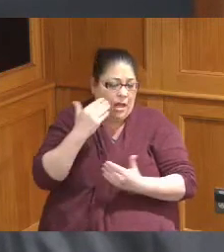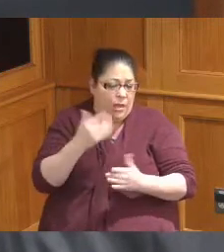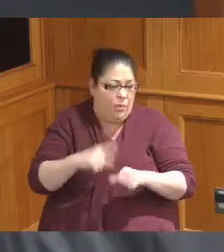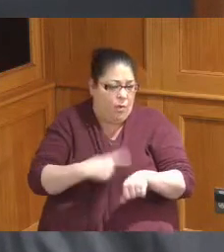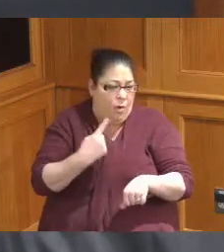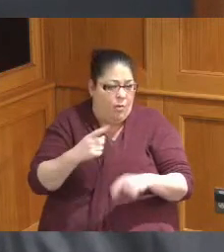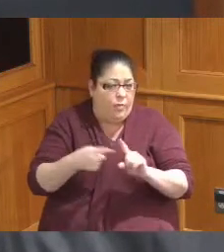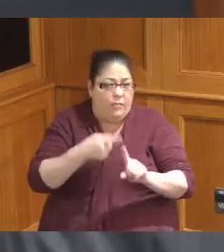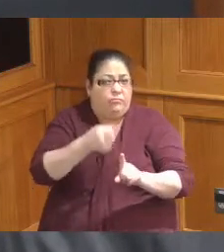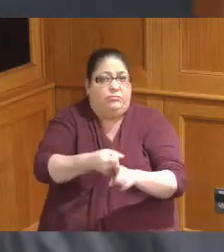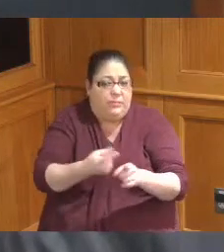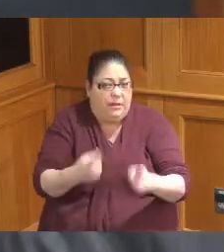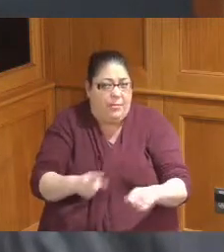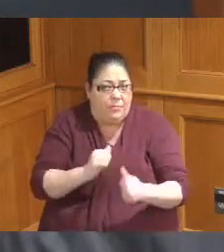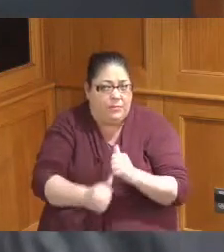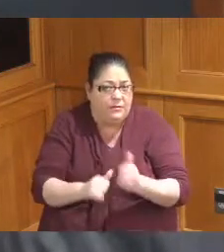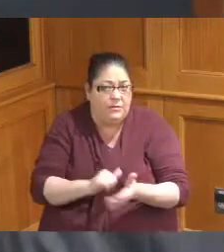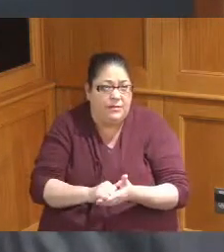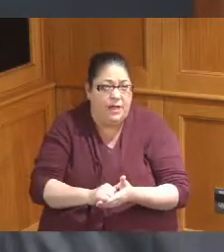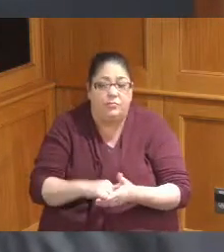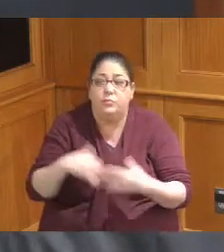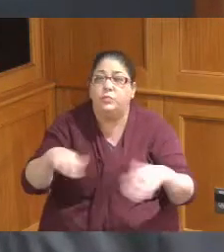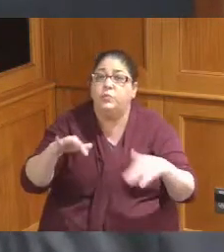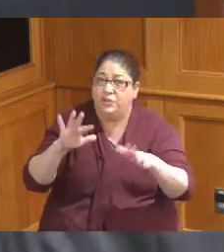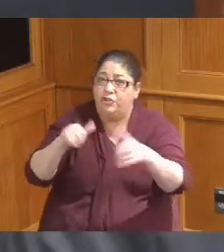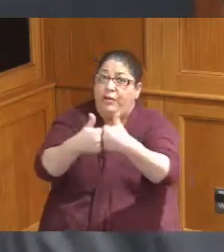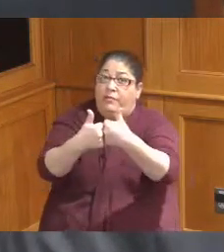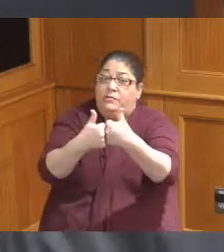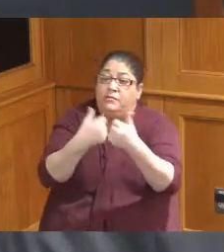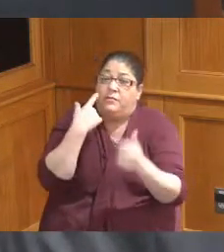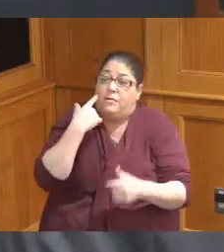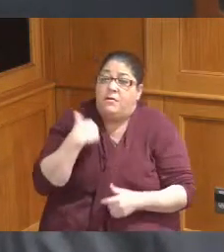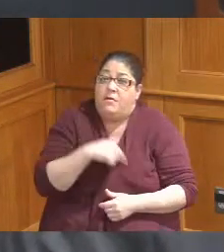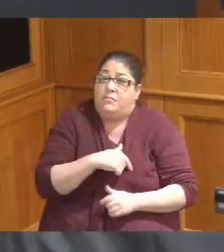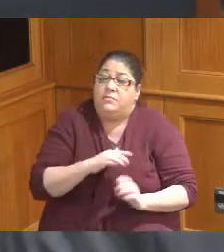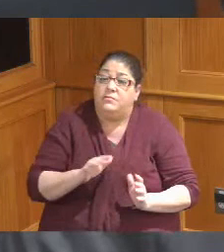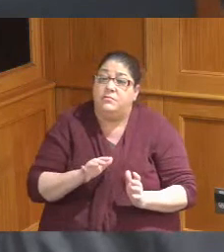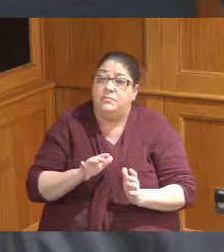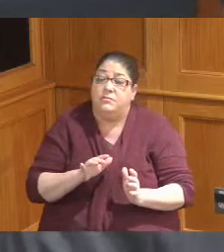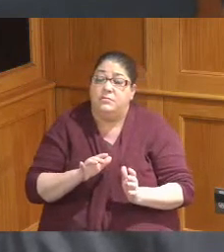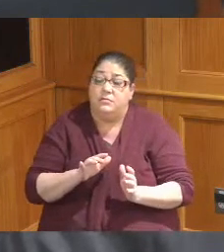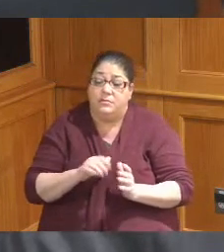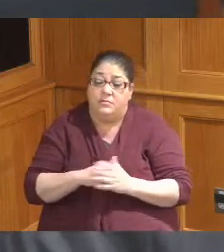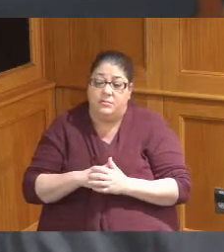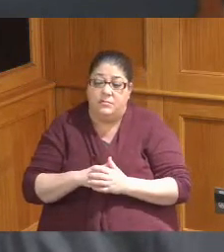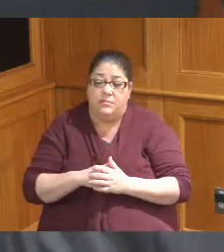happened and you know and that was a challenge I'll be honest I mean you know to to have to do